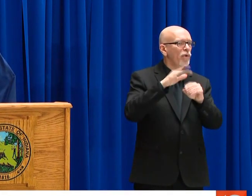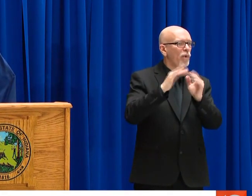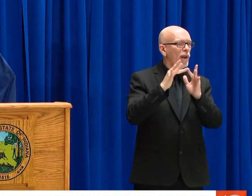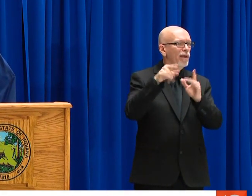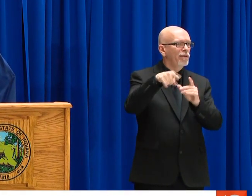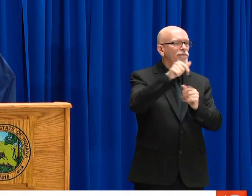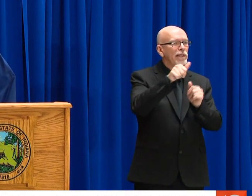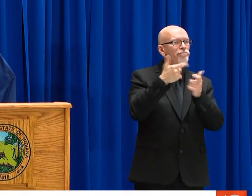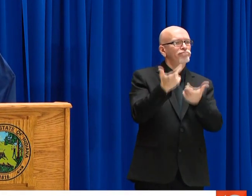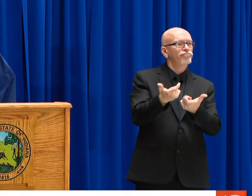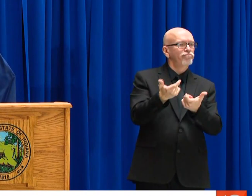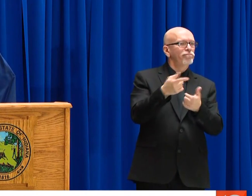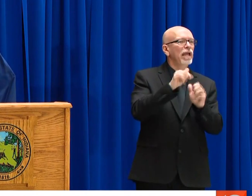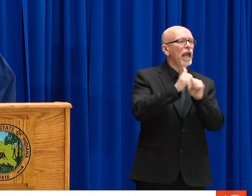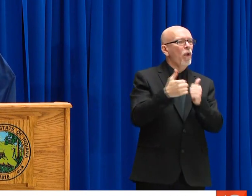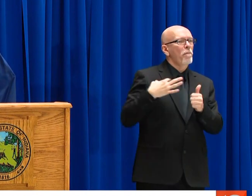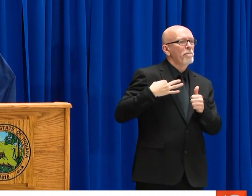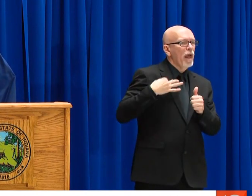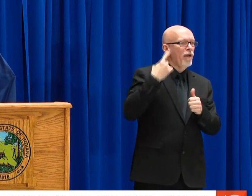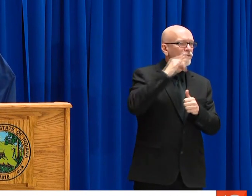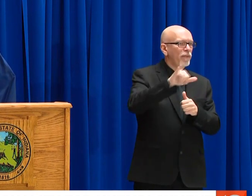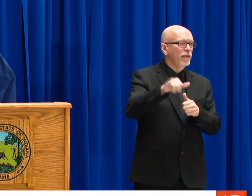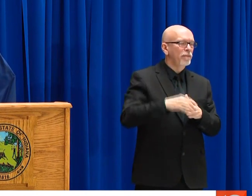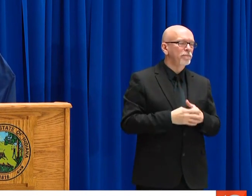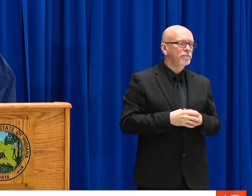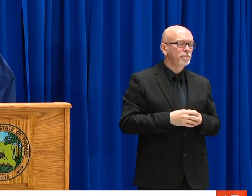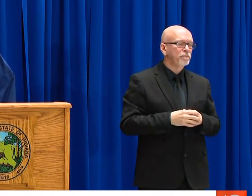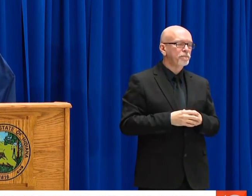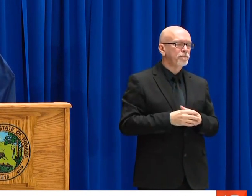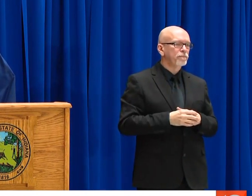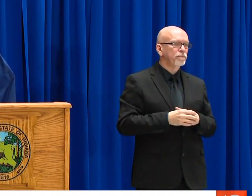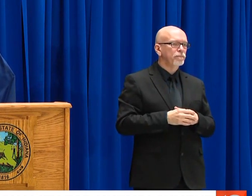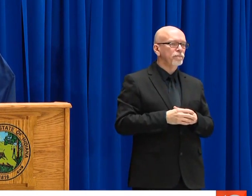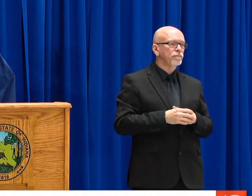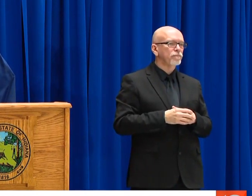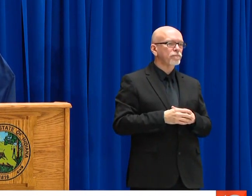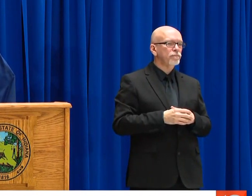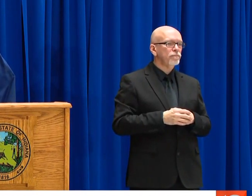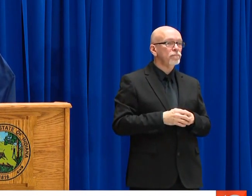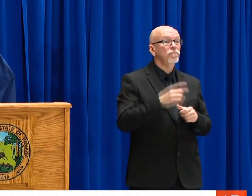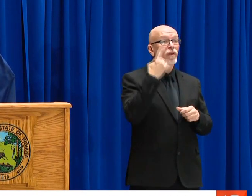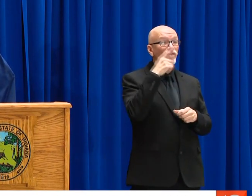WEEKS AS NEEDED. YOU CAN ALSO GO TO THE WEBSITE AND FIND OUT WHEN THOSE WEBINARS